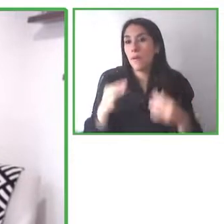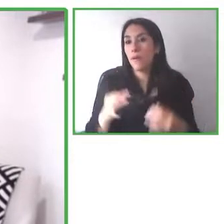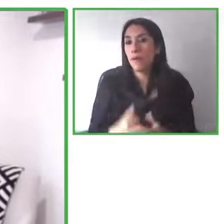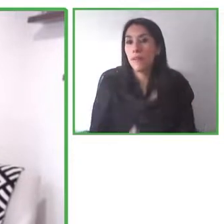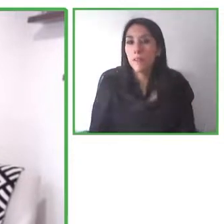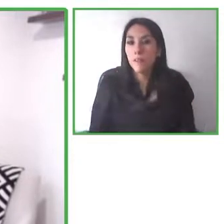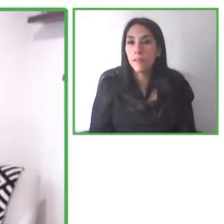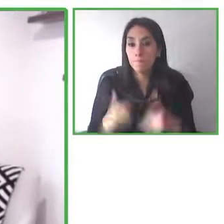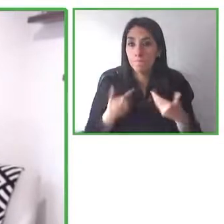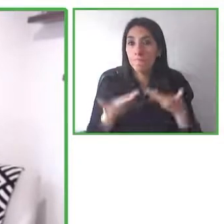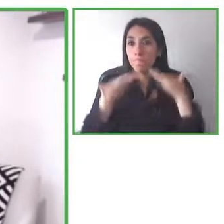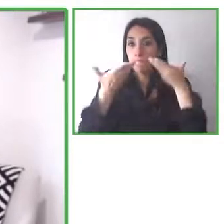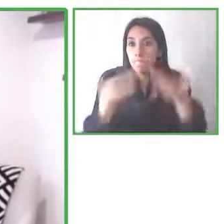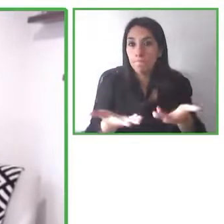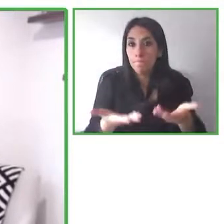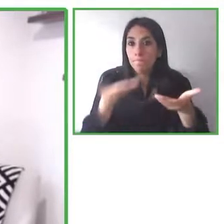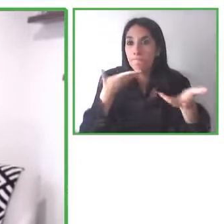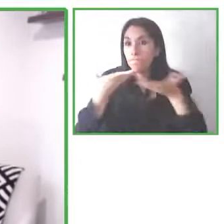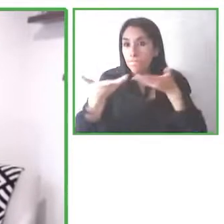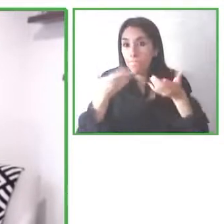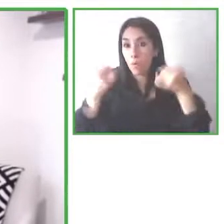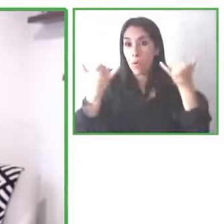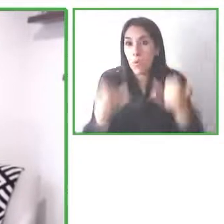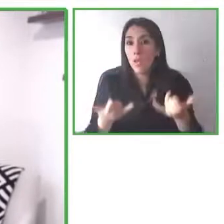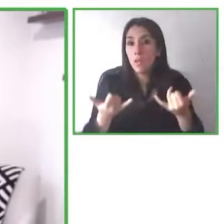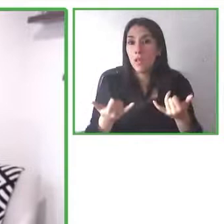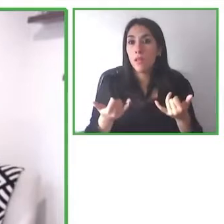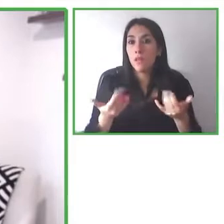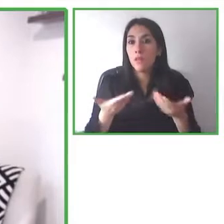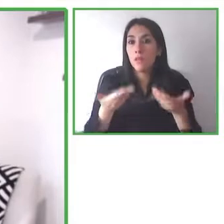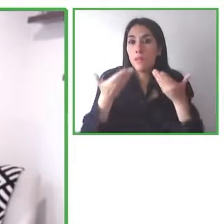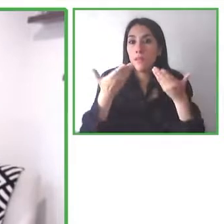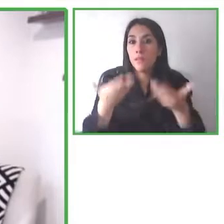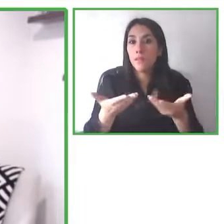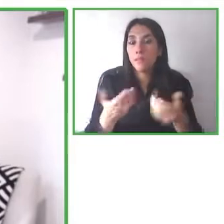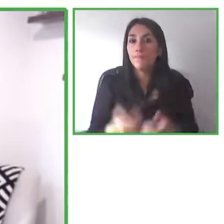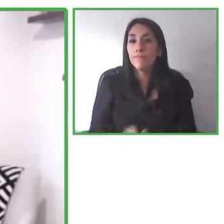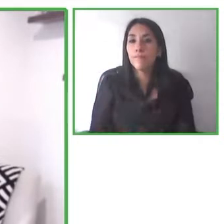I really hope that all of you are staying safe and staying well